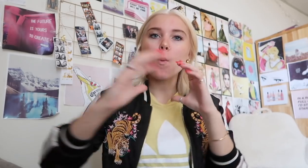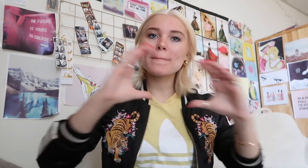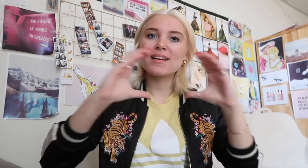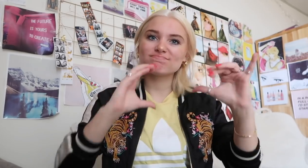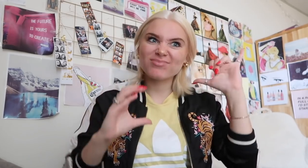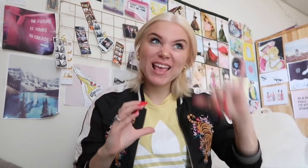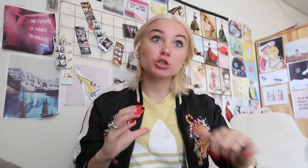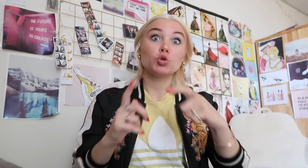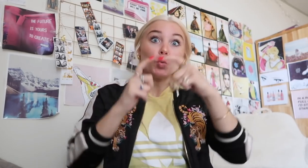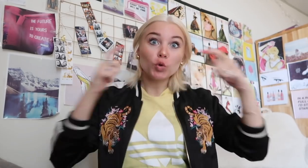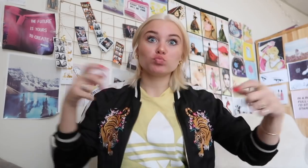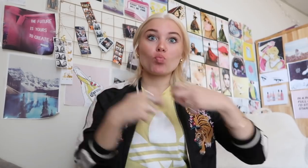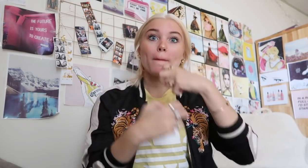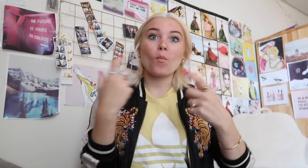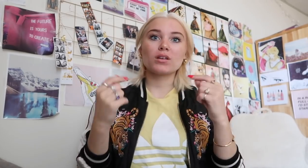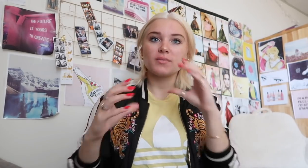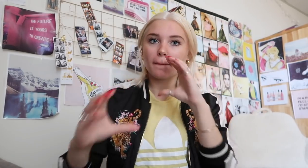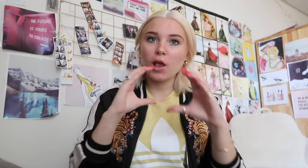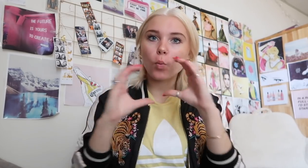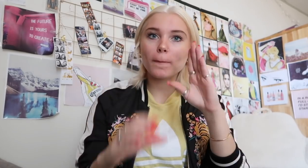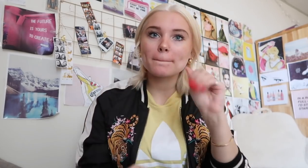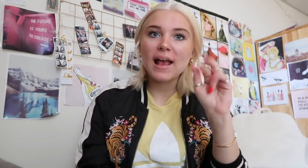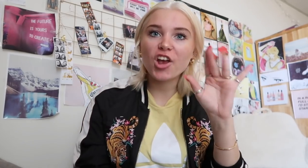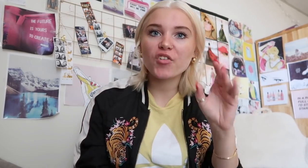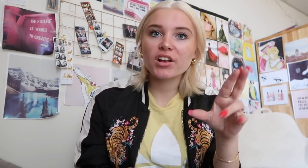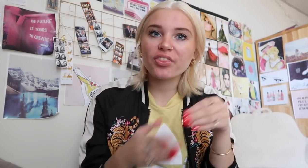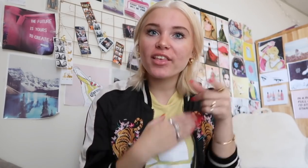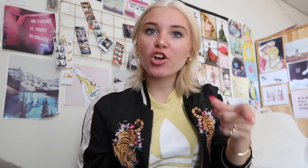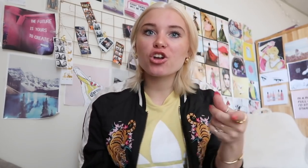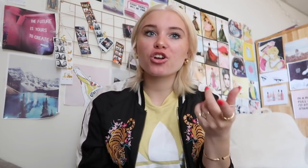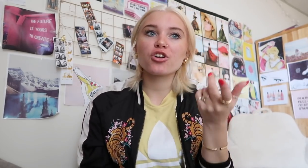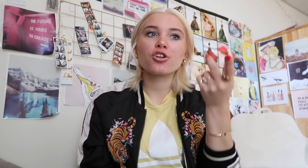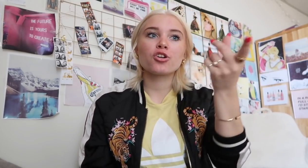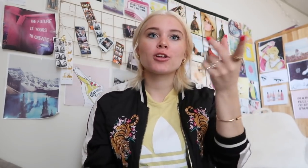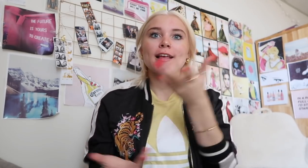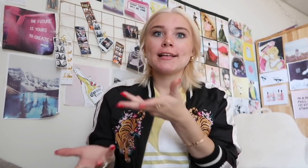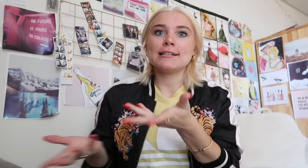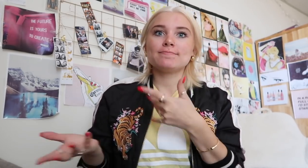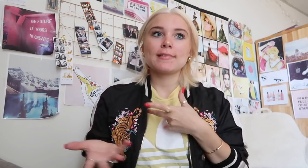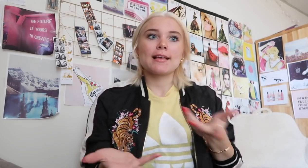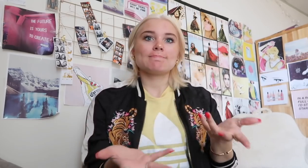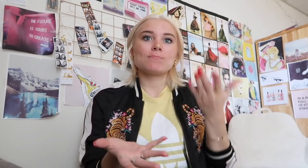we didn't know how to communicate in the same way a huge communication barrier